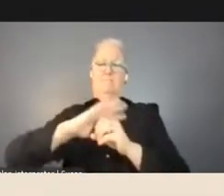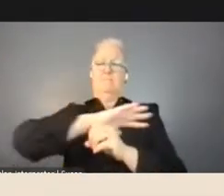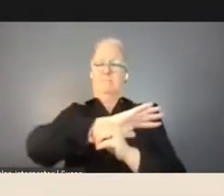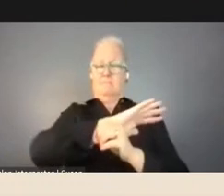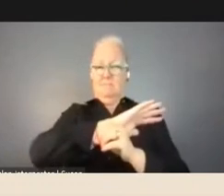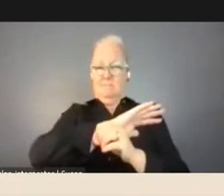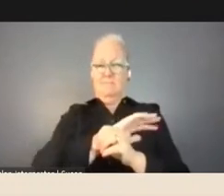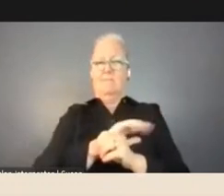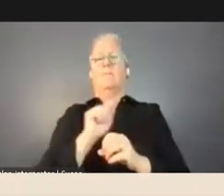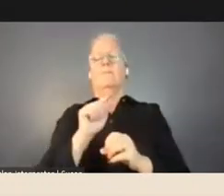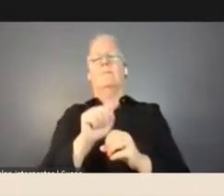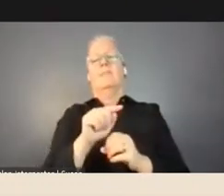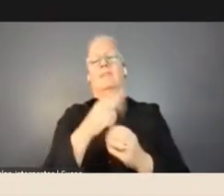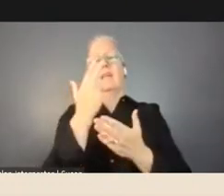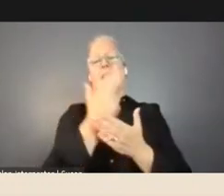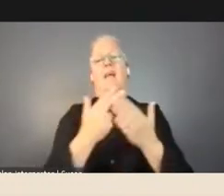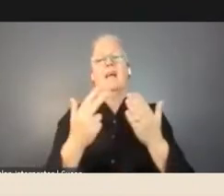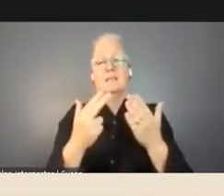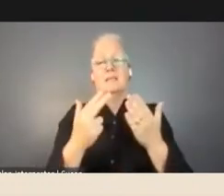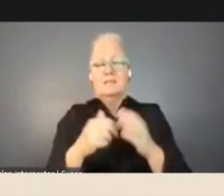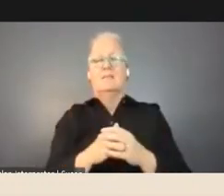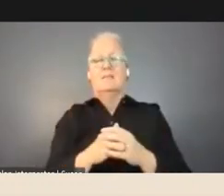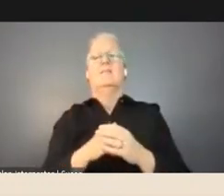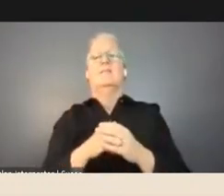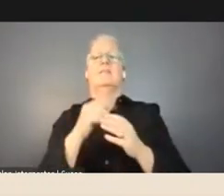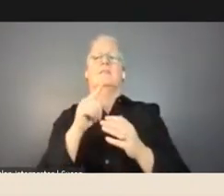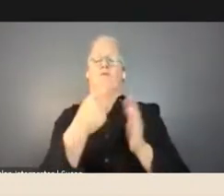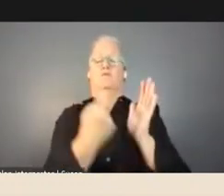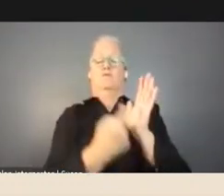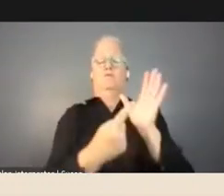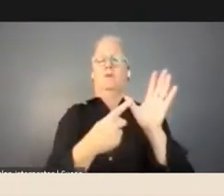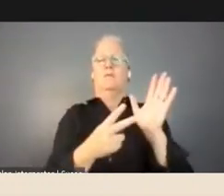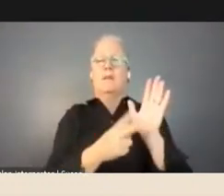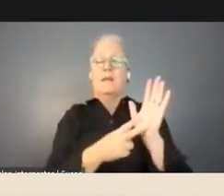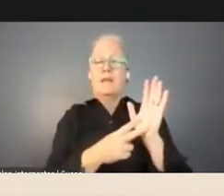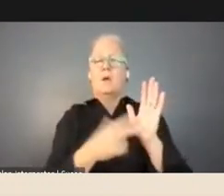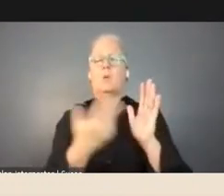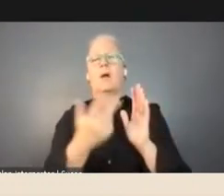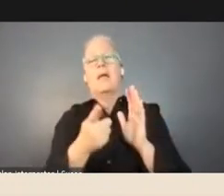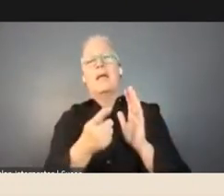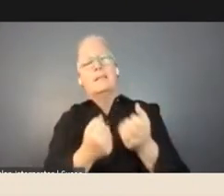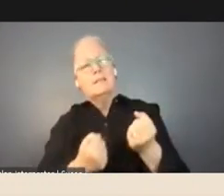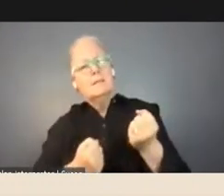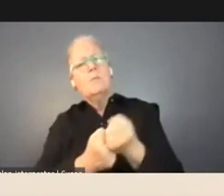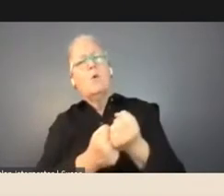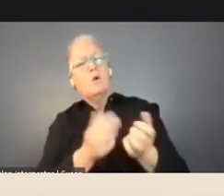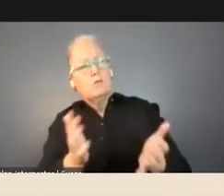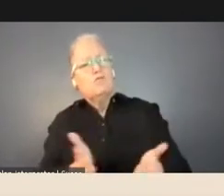an arts company that supports and and inspires artists and practitioners from across the state,